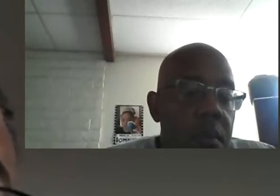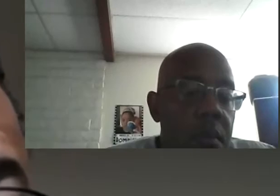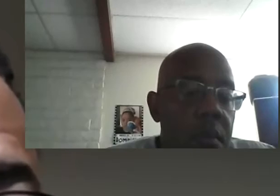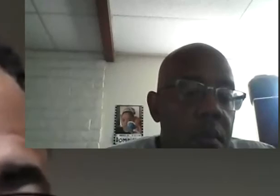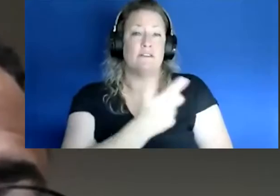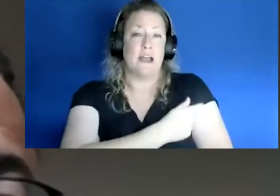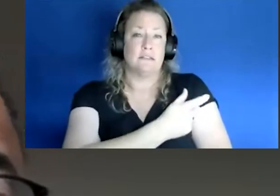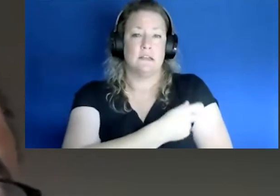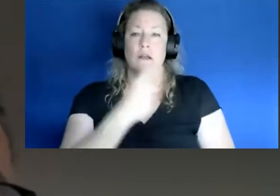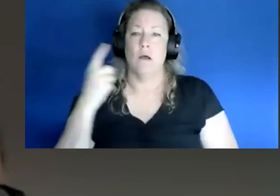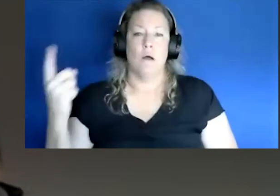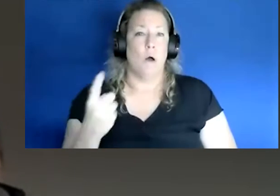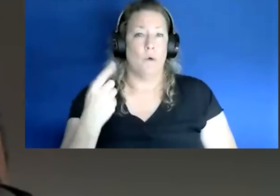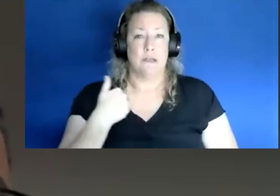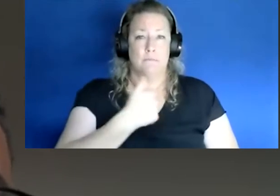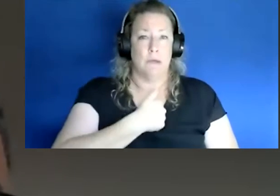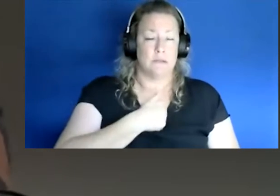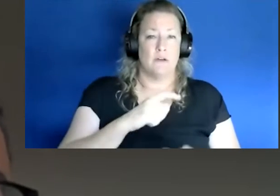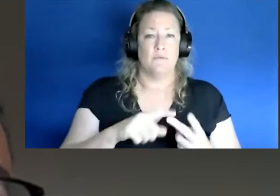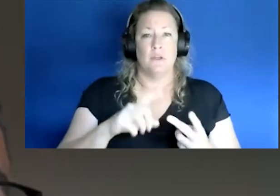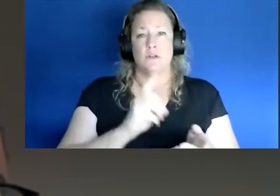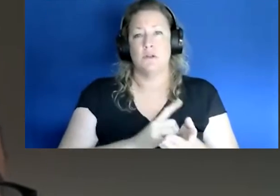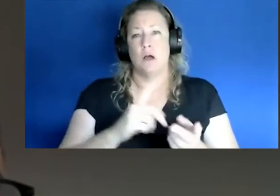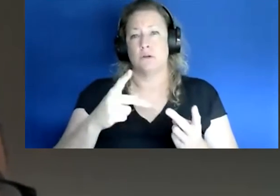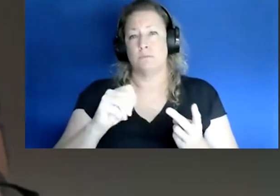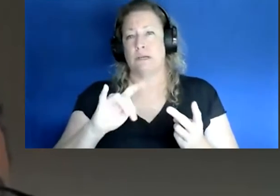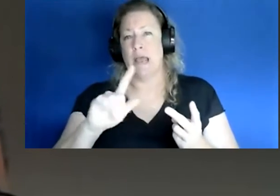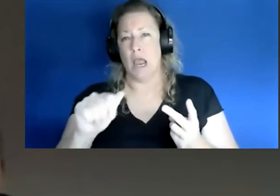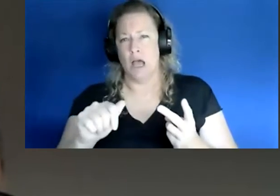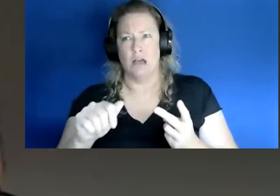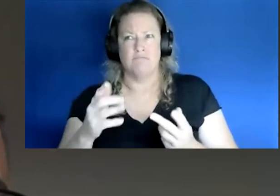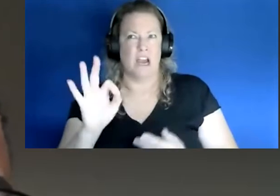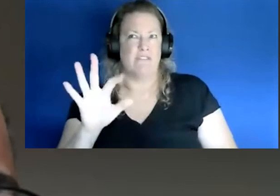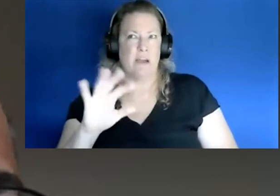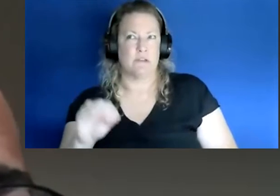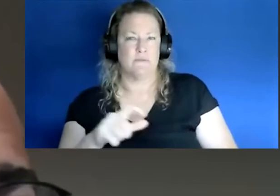we always had at least myself, Dr. Pedita there probably 95 of the time the reason was really just